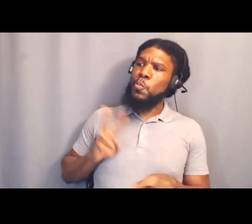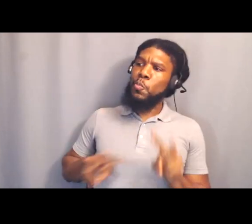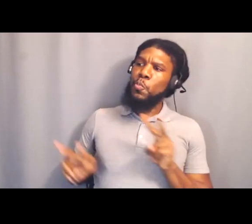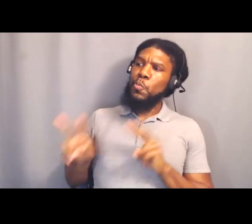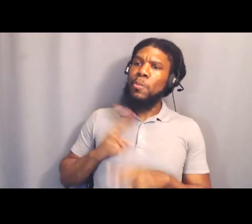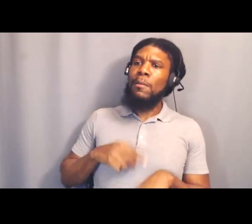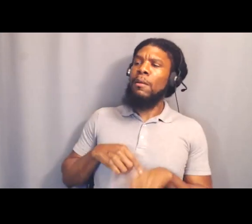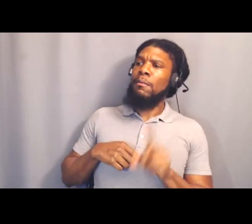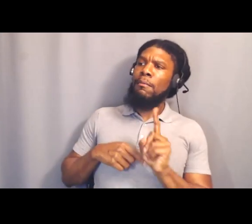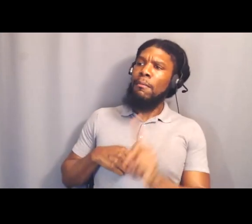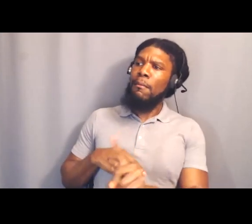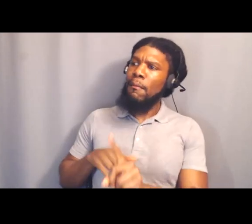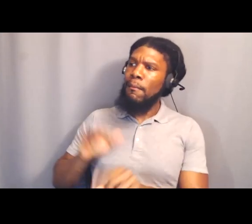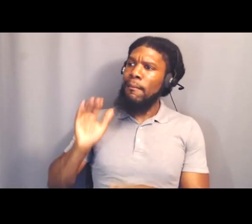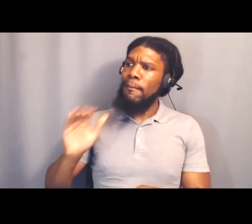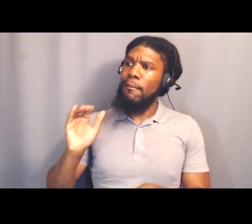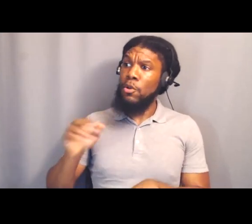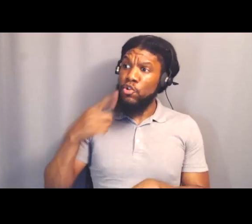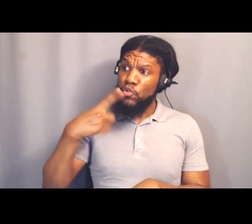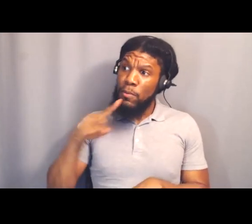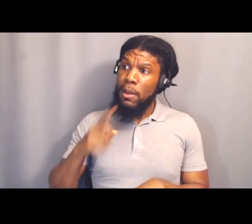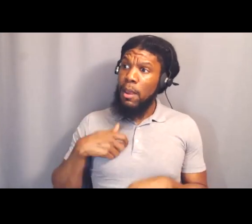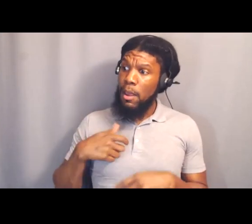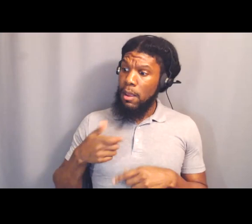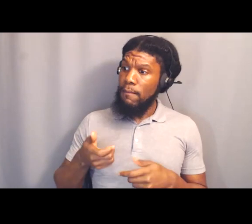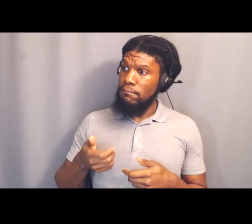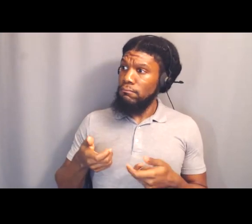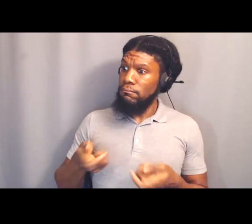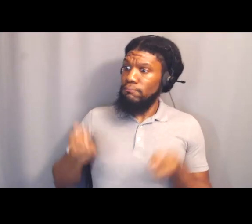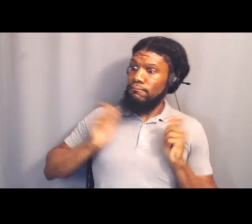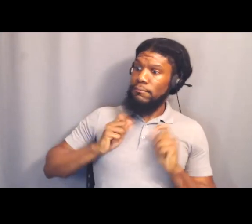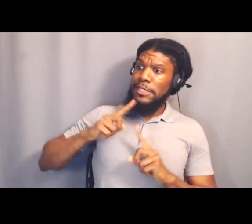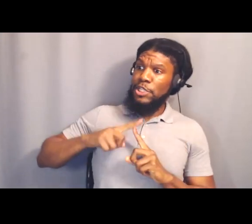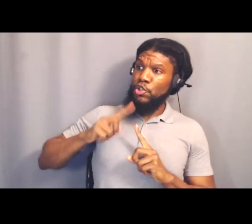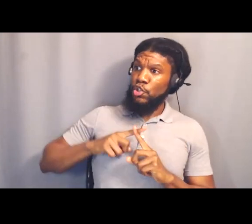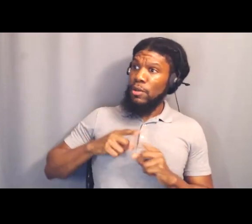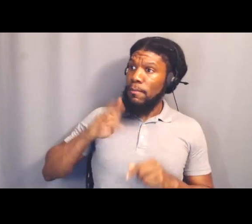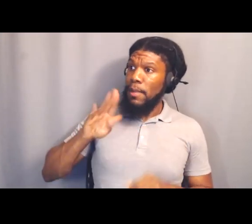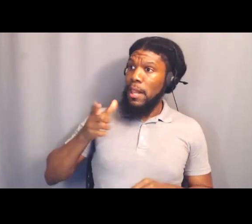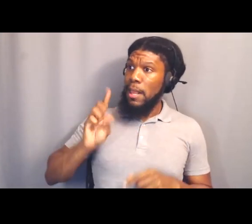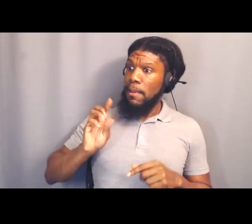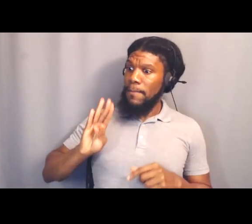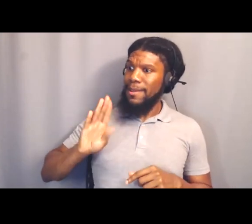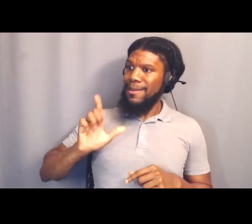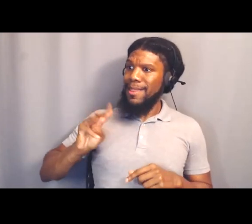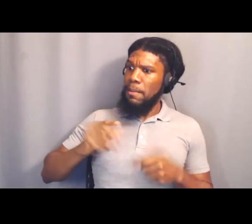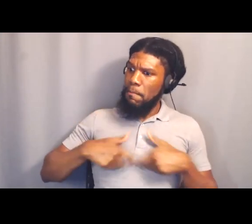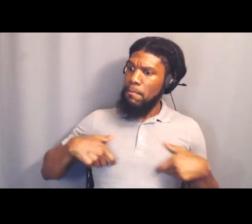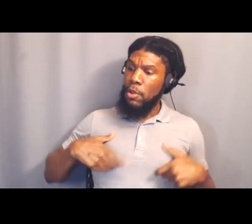if she could have her Black Lives Matter t-shirt. So I brought her a t-shirt. But then she started just checking in on little things